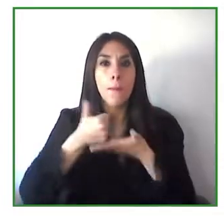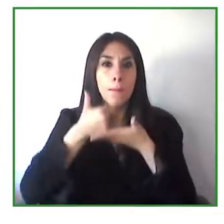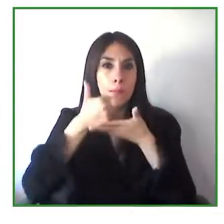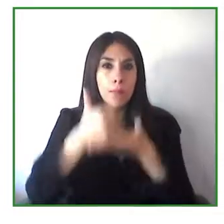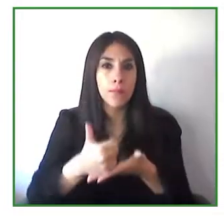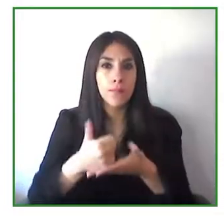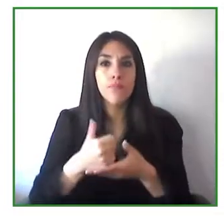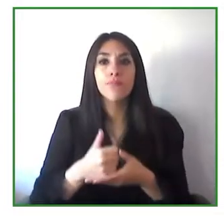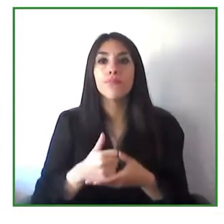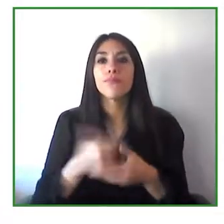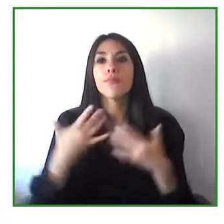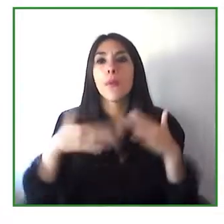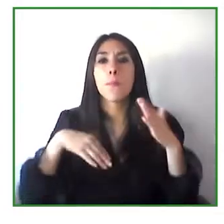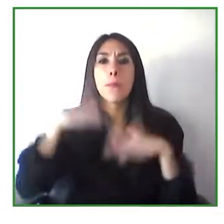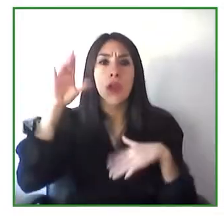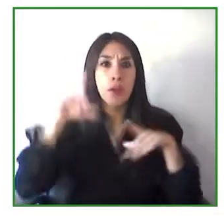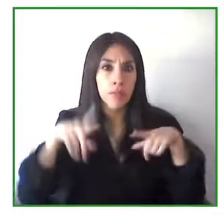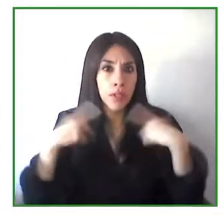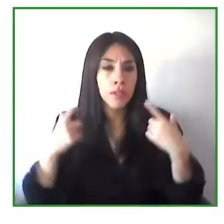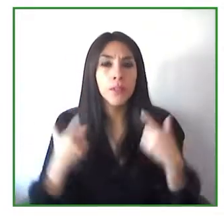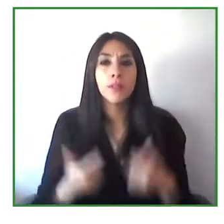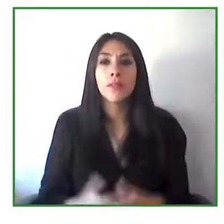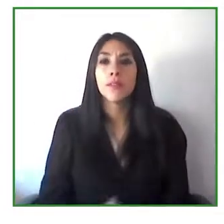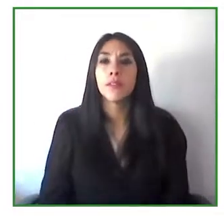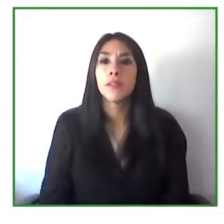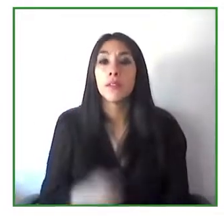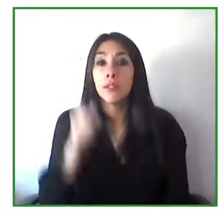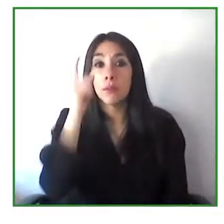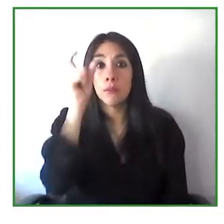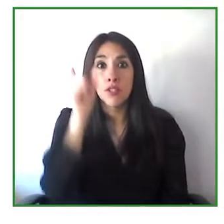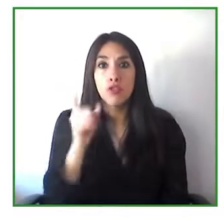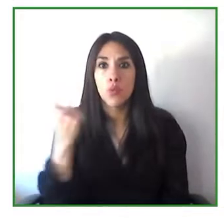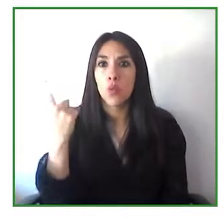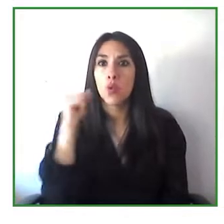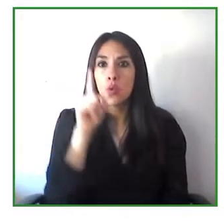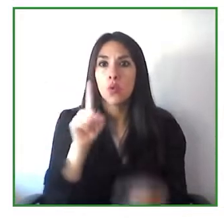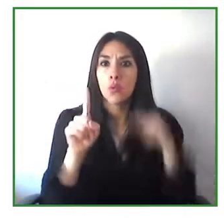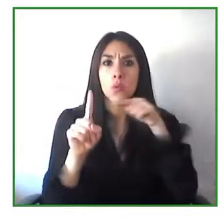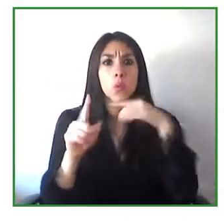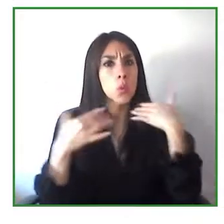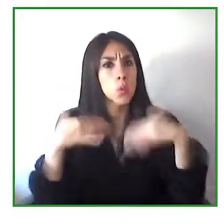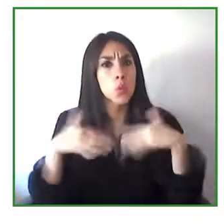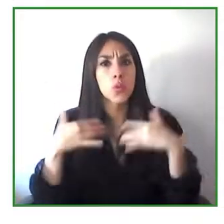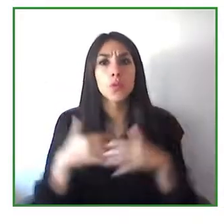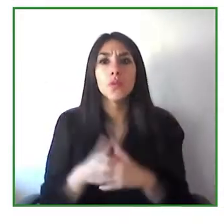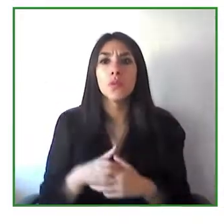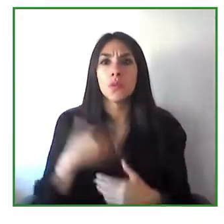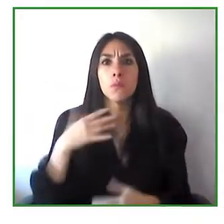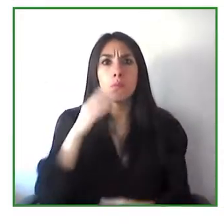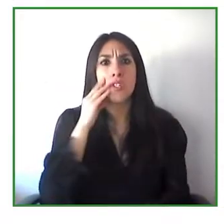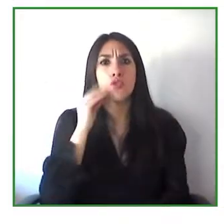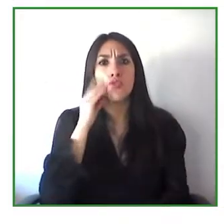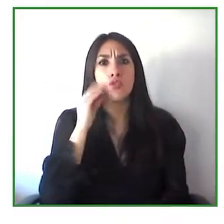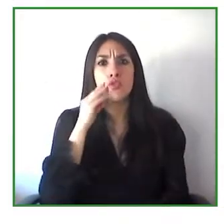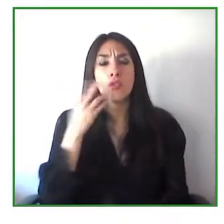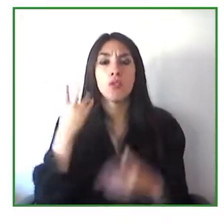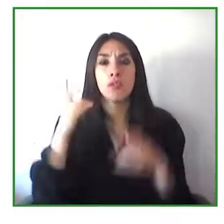She has been working with Google for more than 10 years in different areas and today